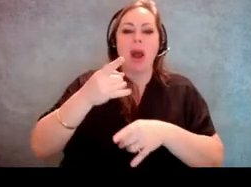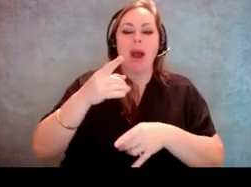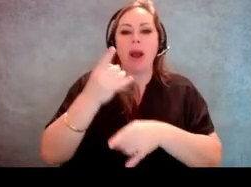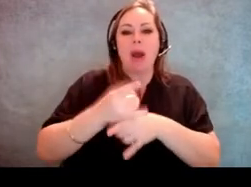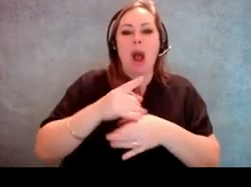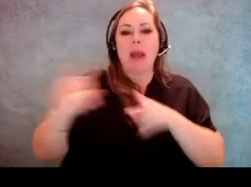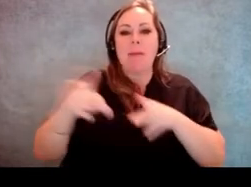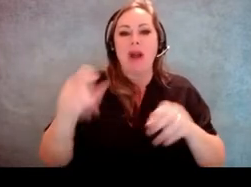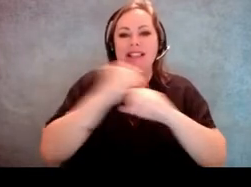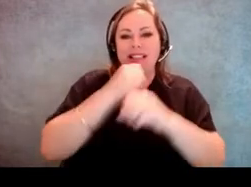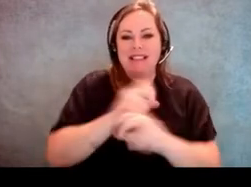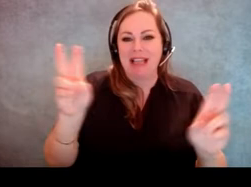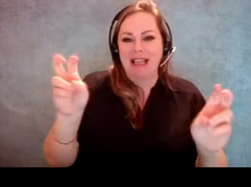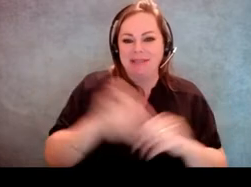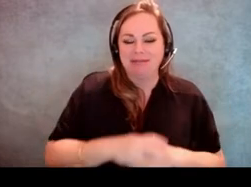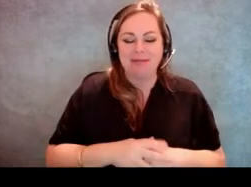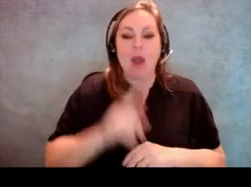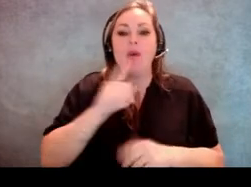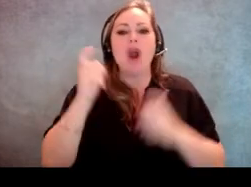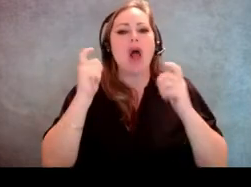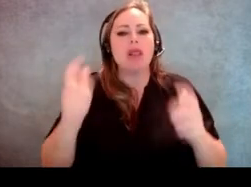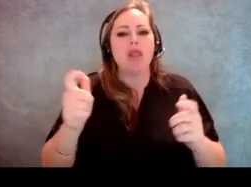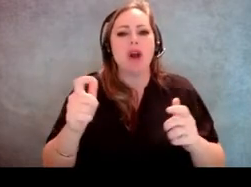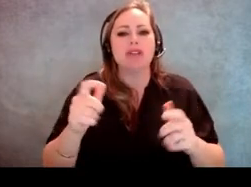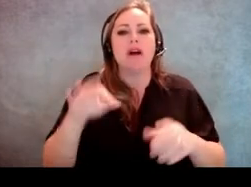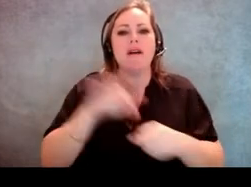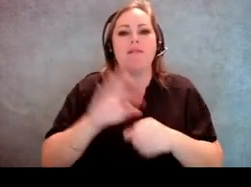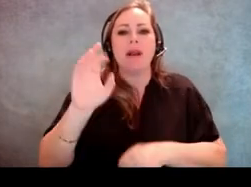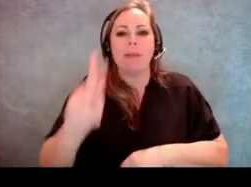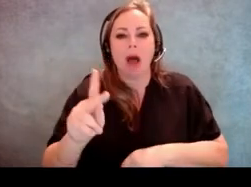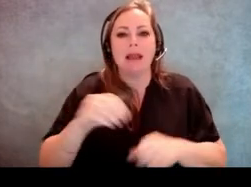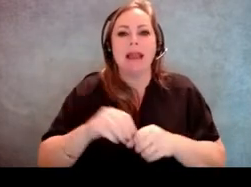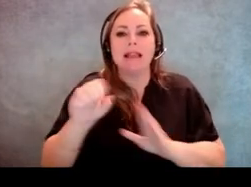Basically we are a large voting block within the state of Texas and the United States